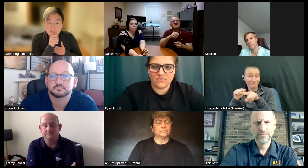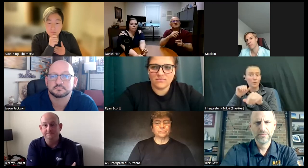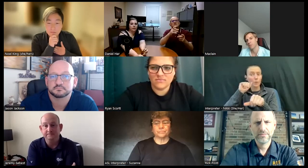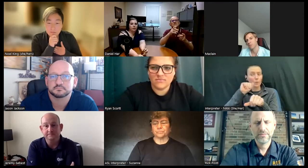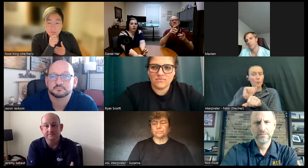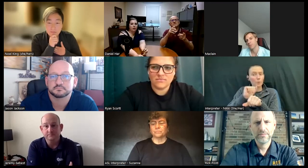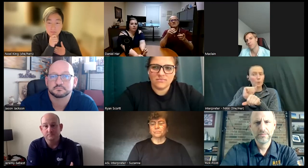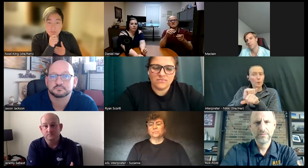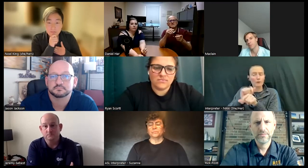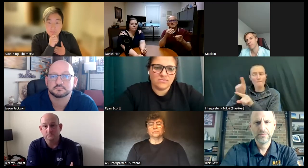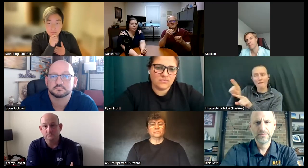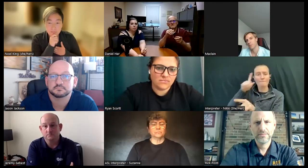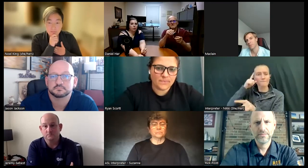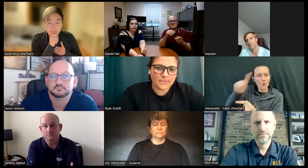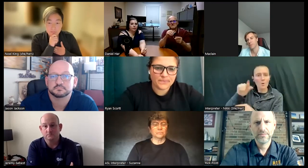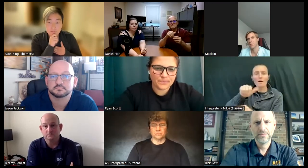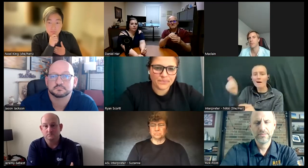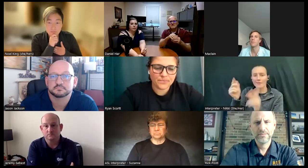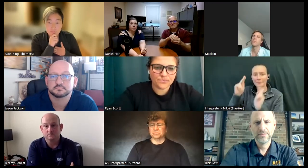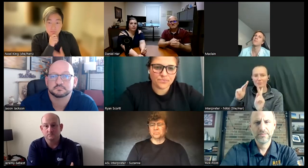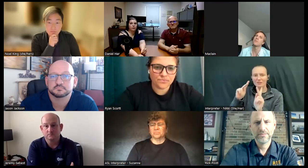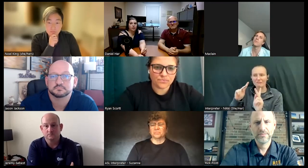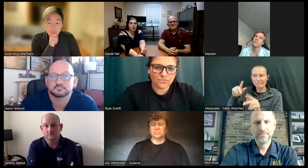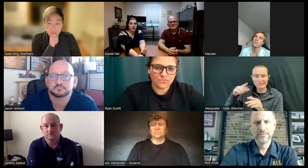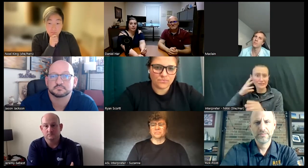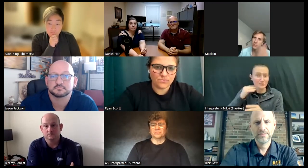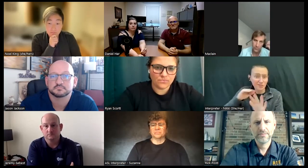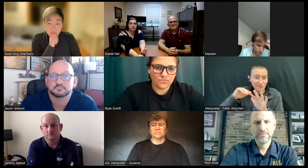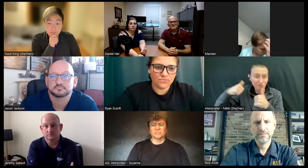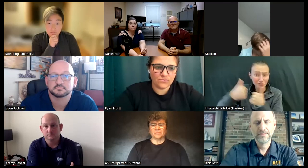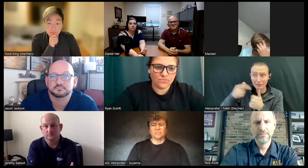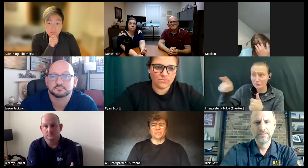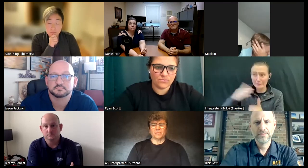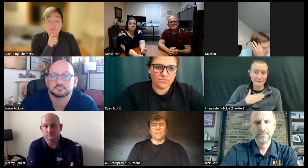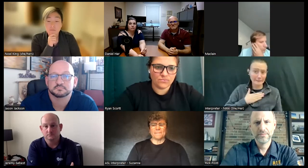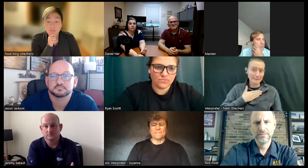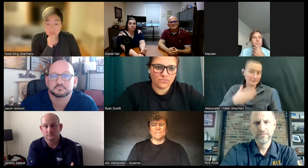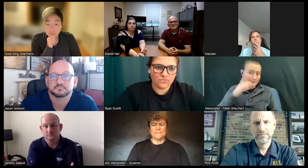did you find it hard to find employers that would give you a chance